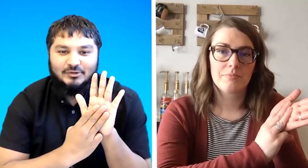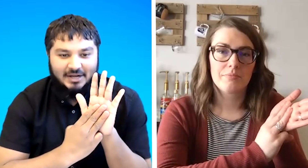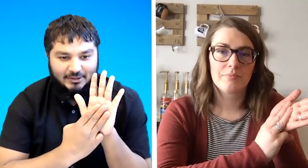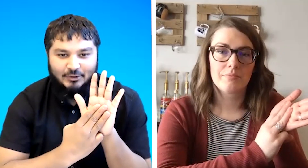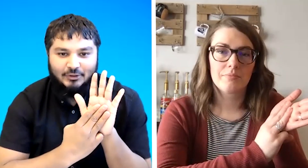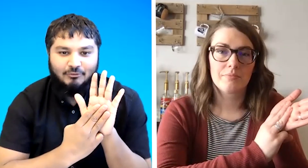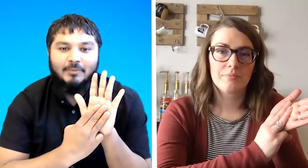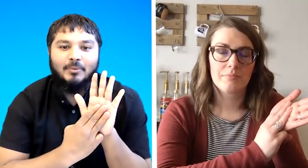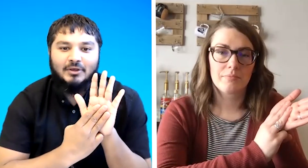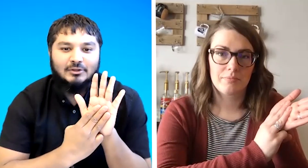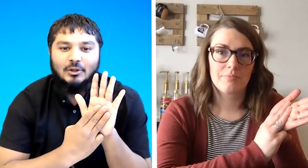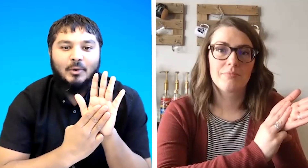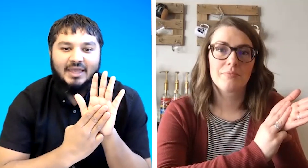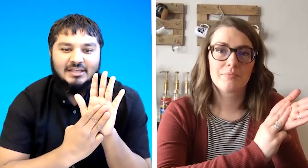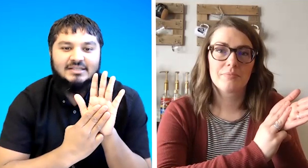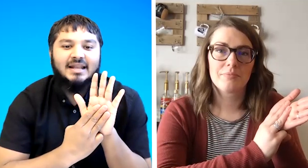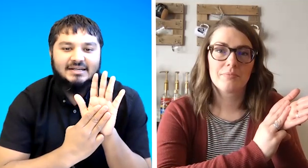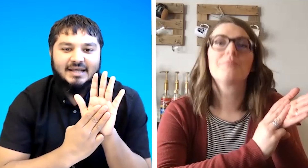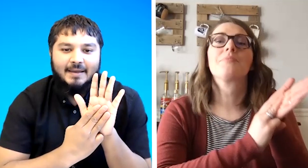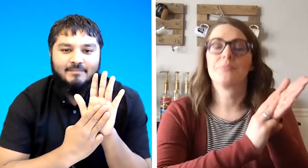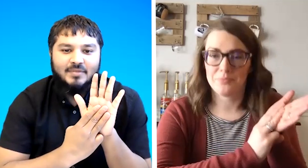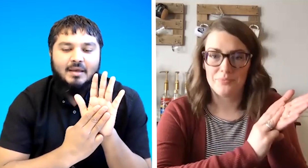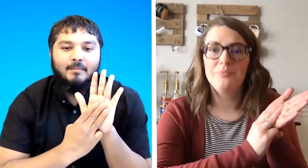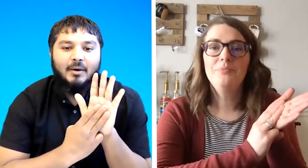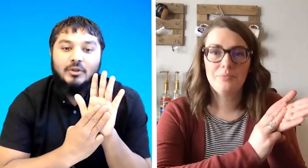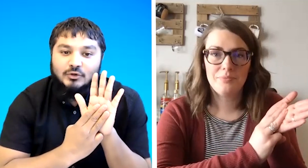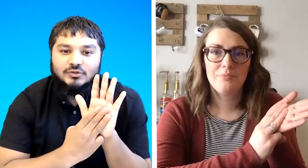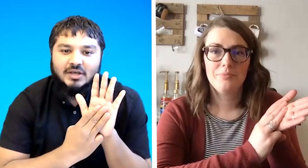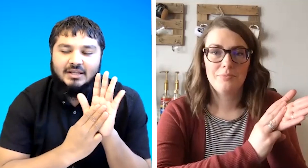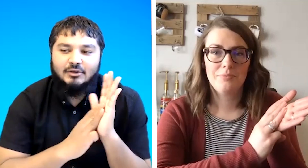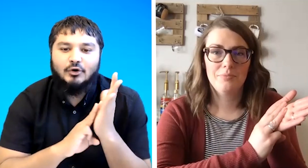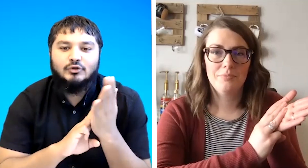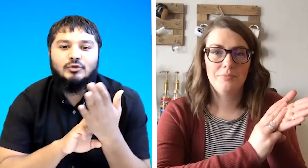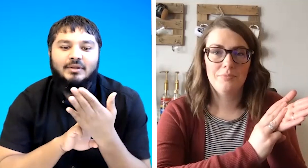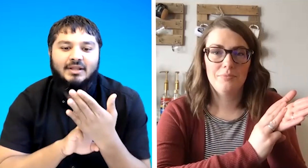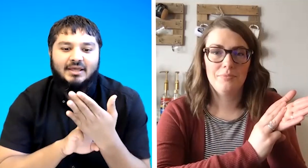that you know the three lowercase that i am but when you're signing you're going to do it like